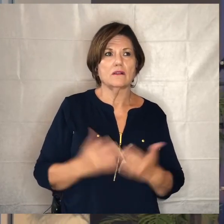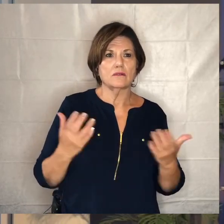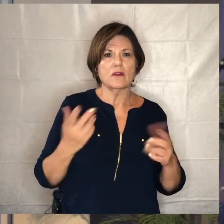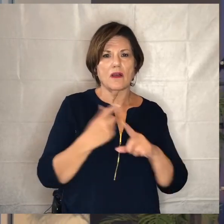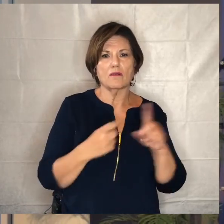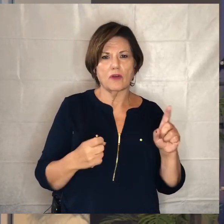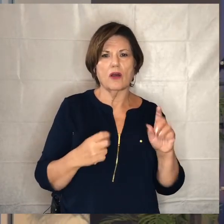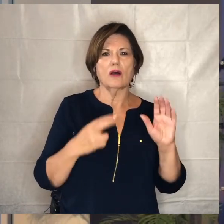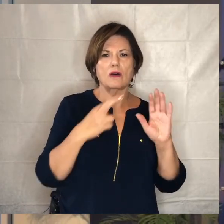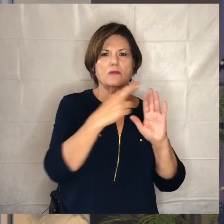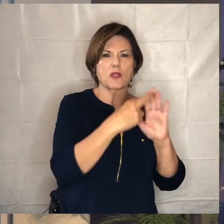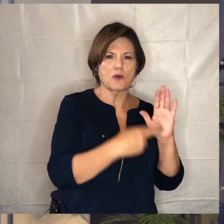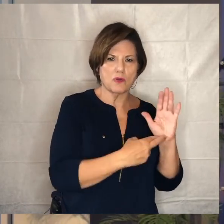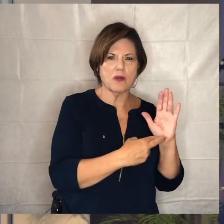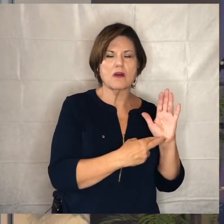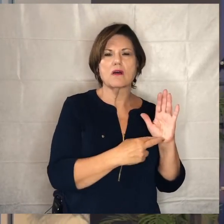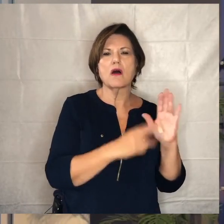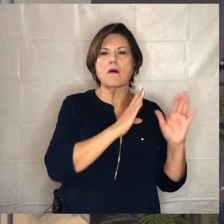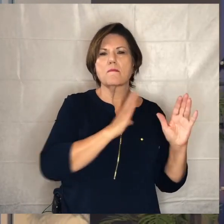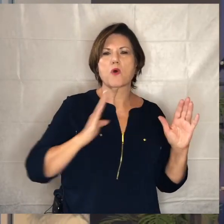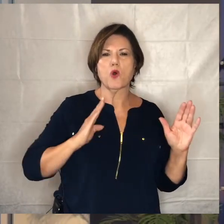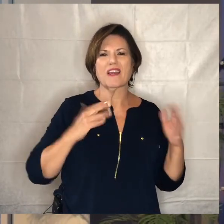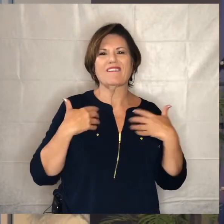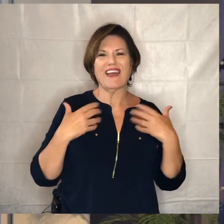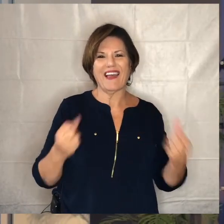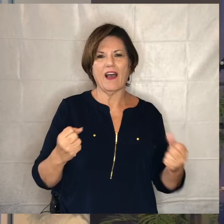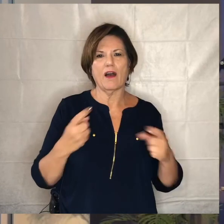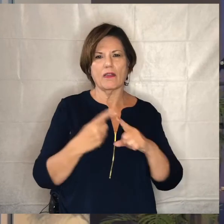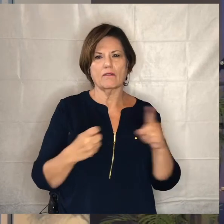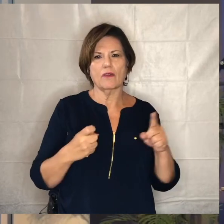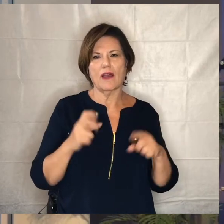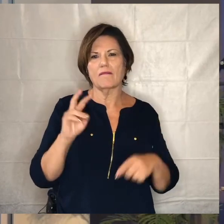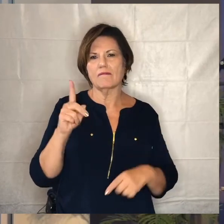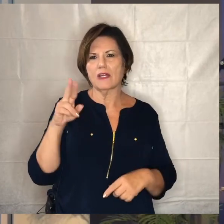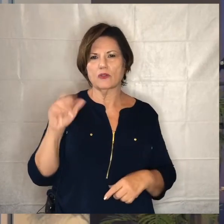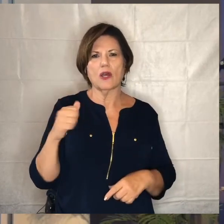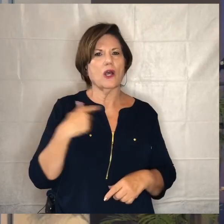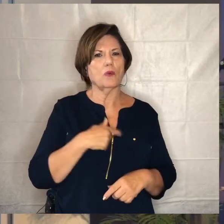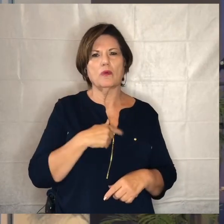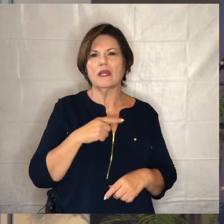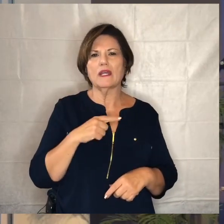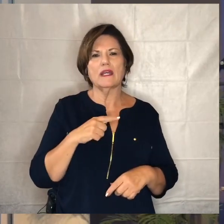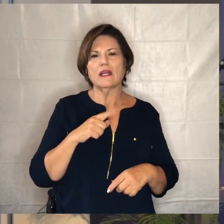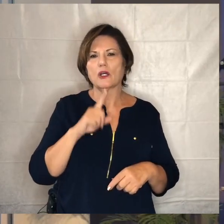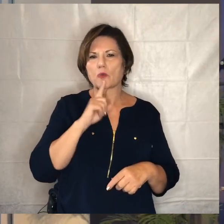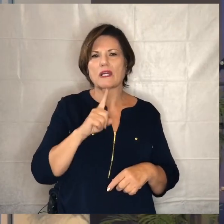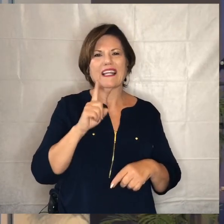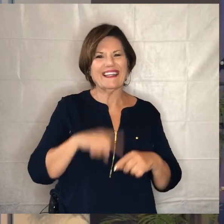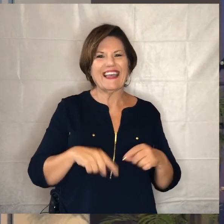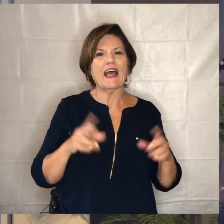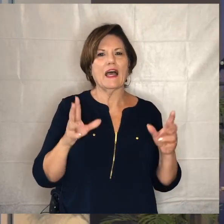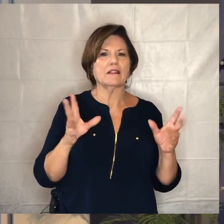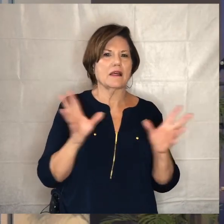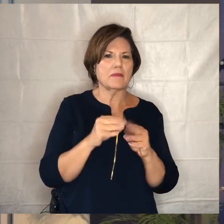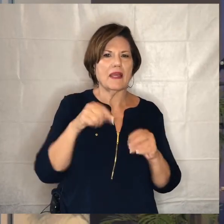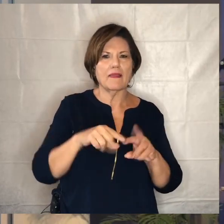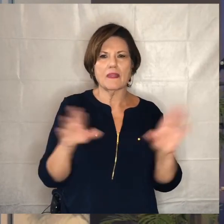the ventura county of board of health we're really not able to meet in this room we're gonna be exploring some ways in a